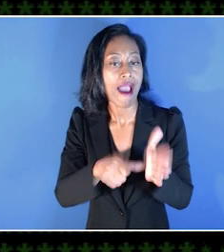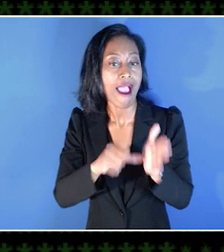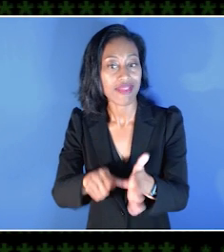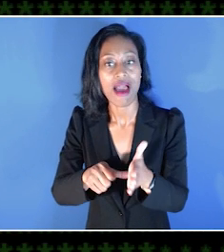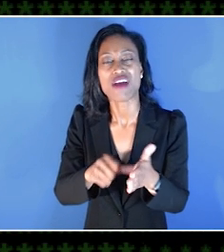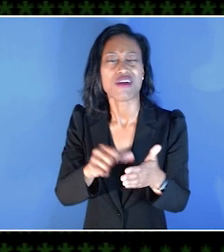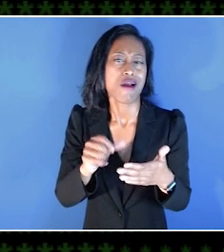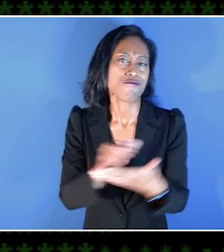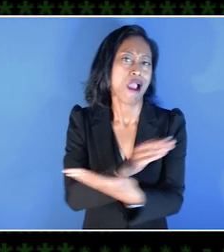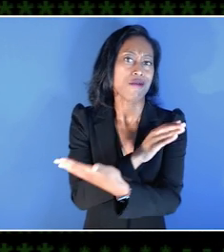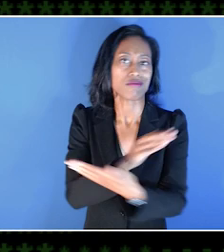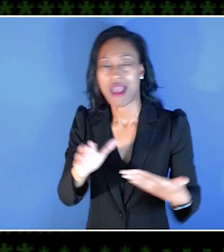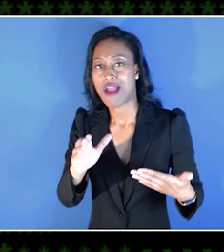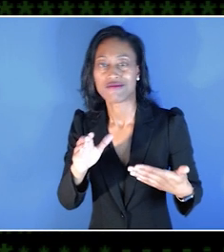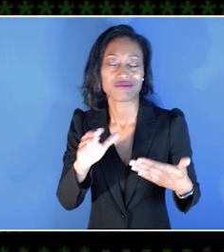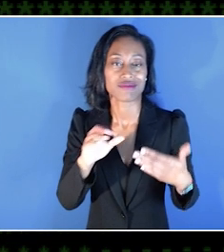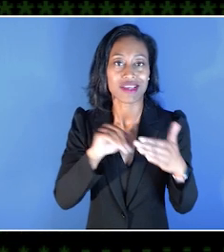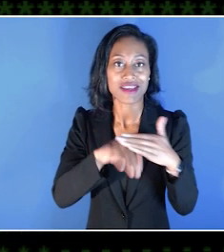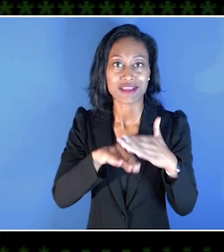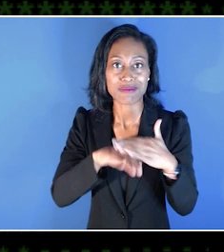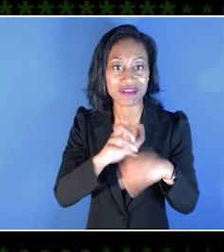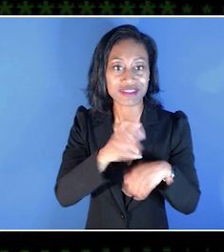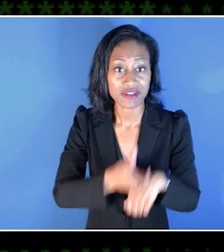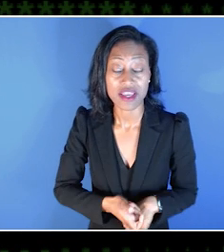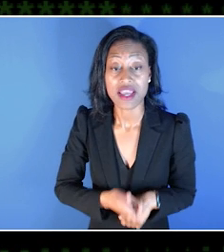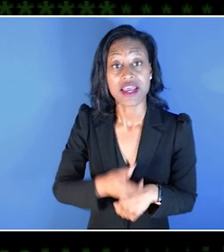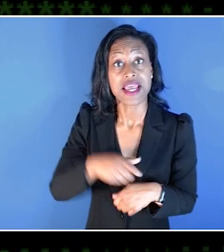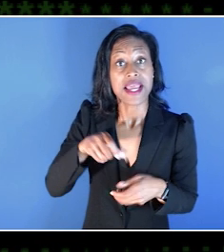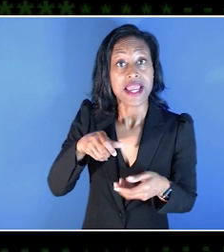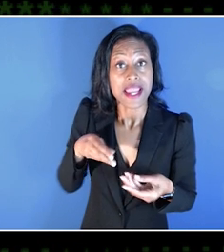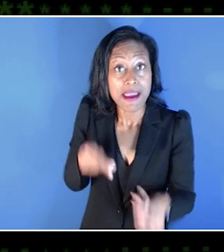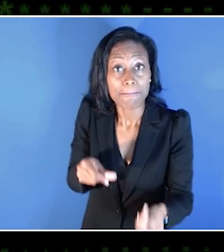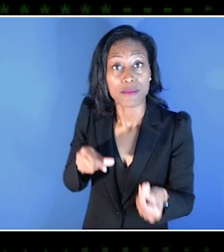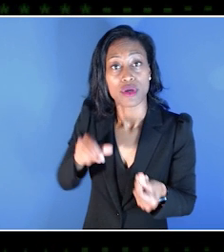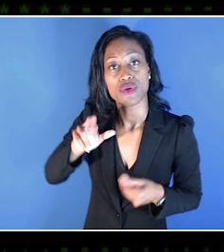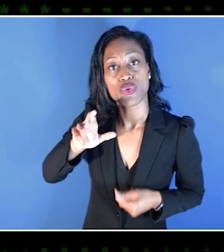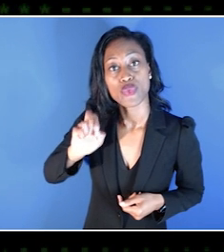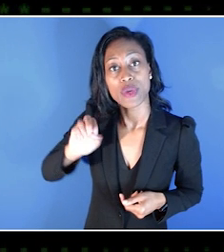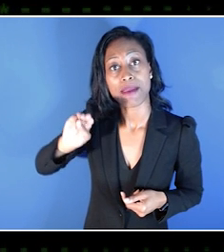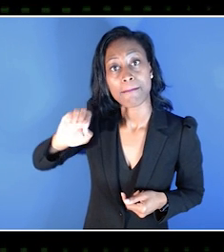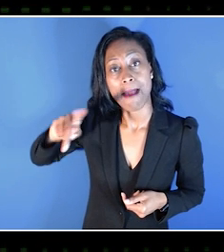of accessibility settings, whether it's input remapping or whether it's adjusting sensitivity to sticks